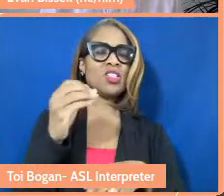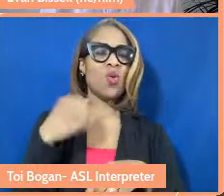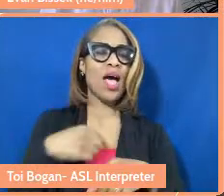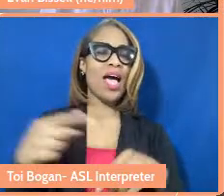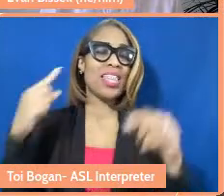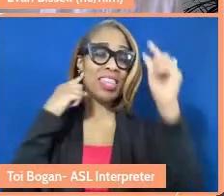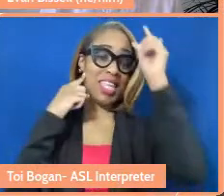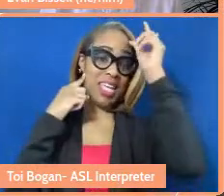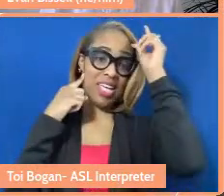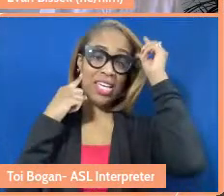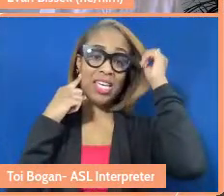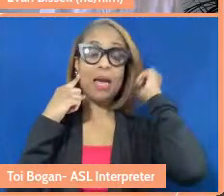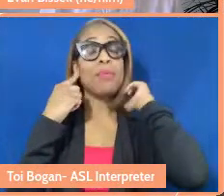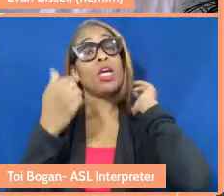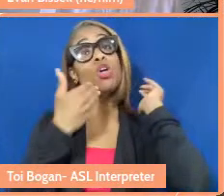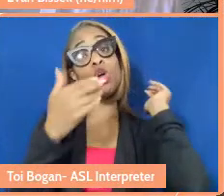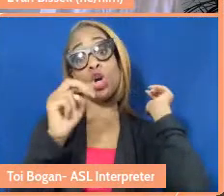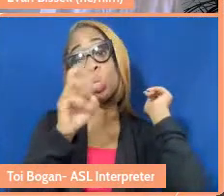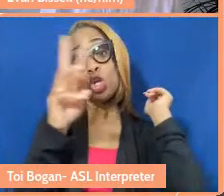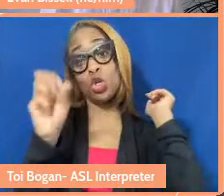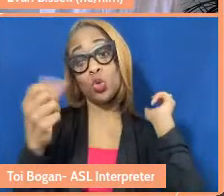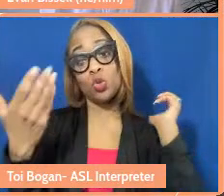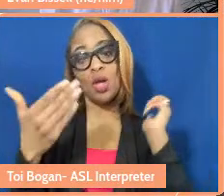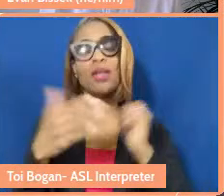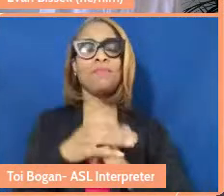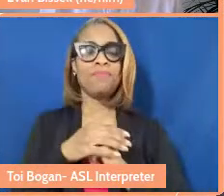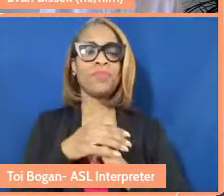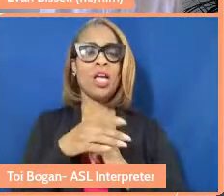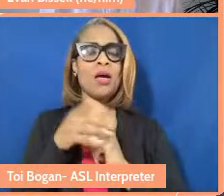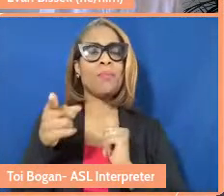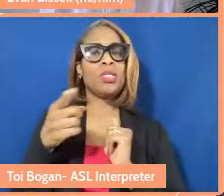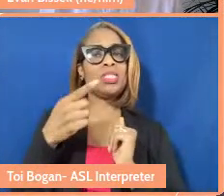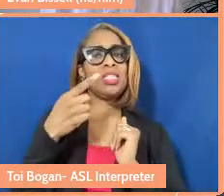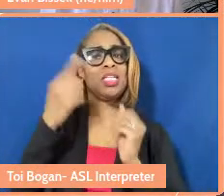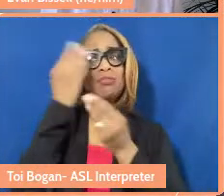And the good news is, and I think it is good news, what she says to them is, "That will